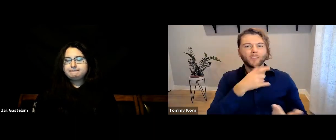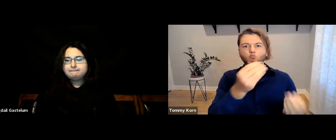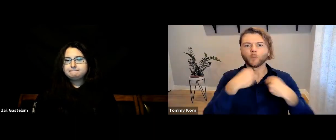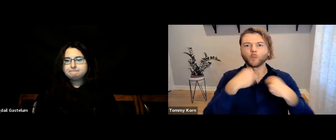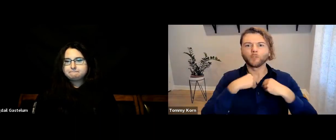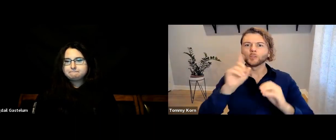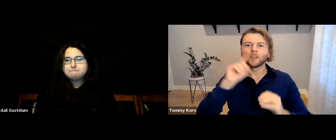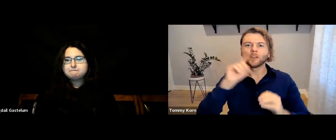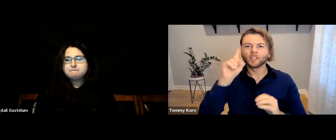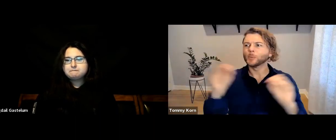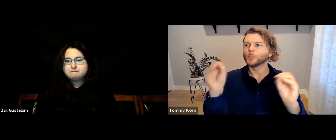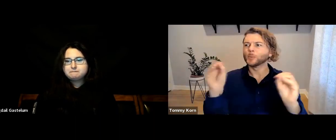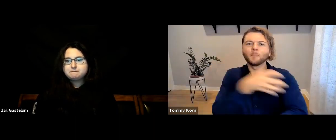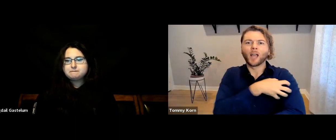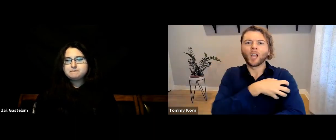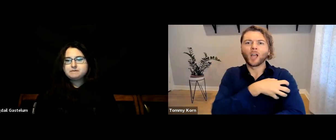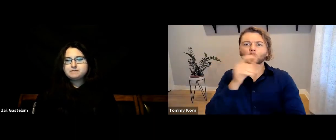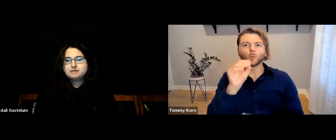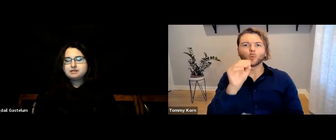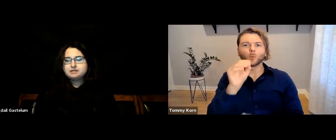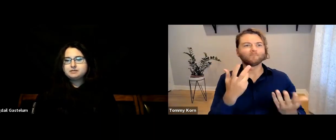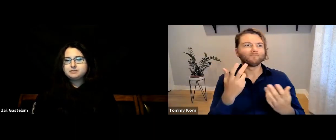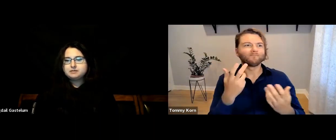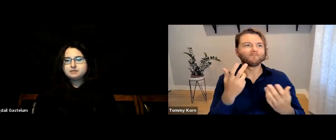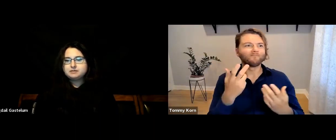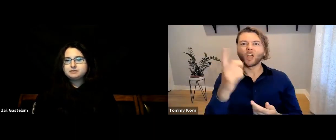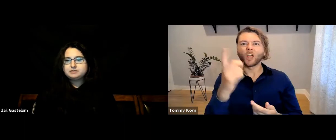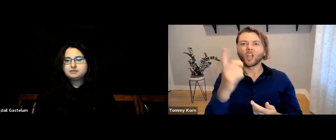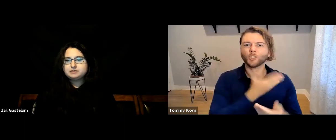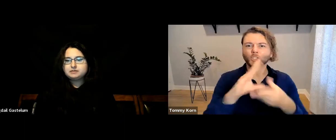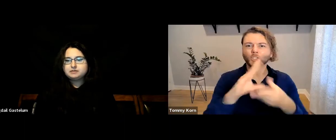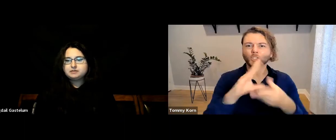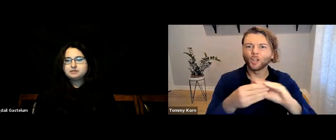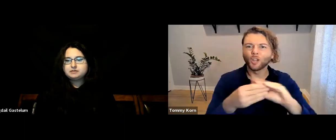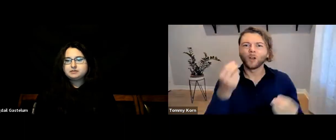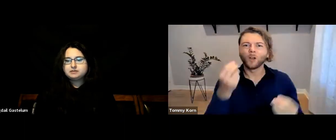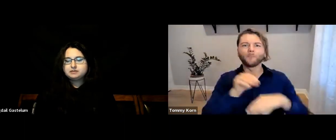Deaf people aren’t given the power to authentically share our own stories